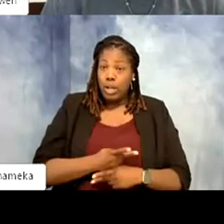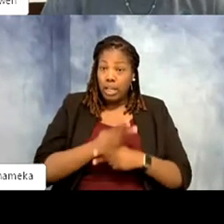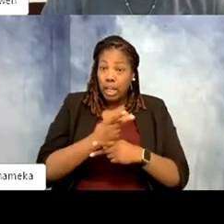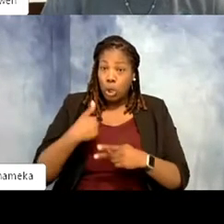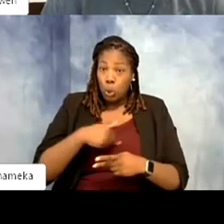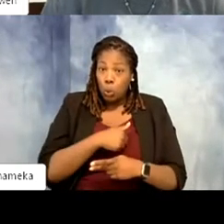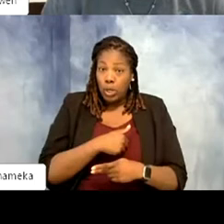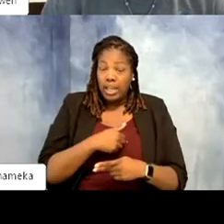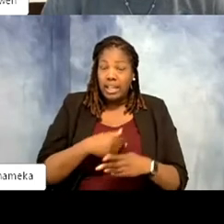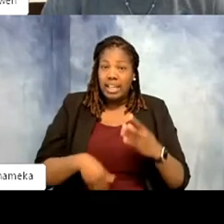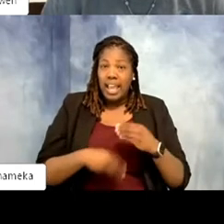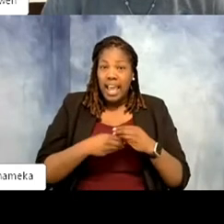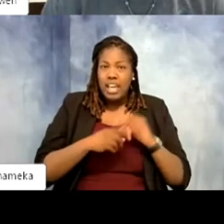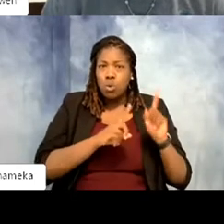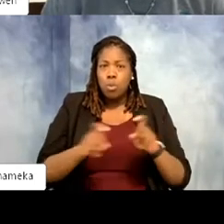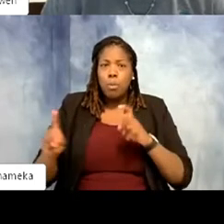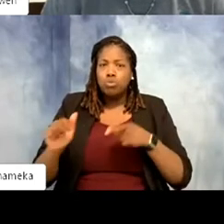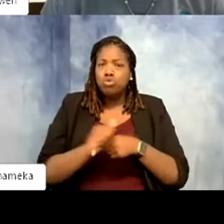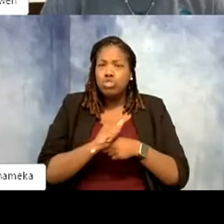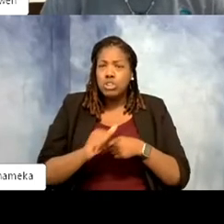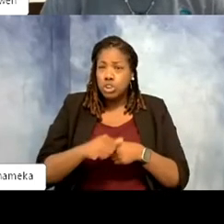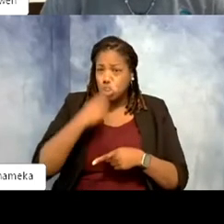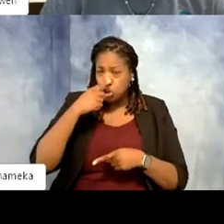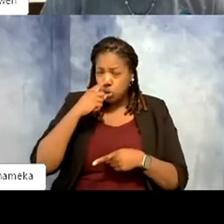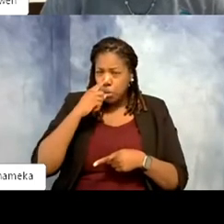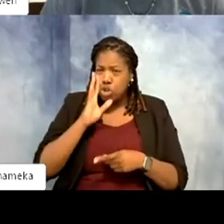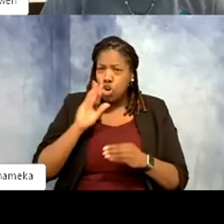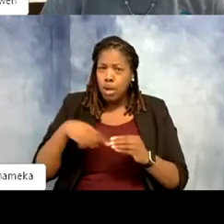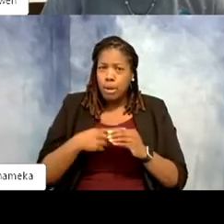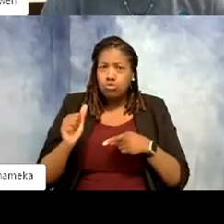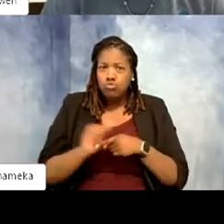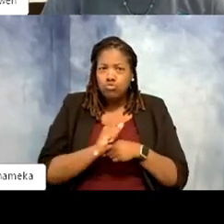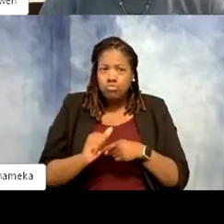poll was training. Can you talk to us a little bit about training? When I think of training, I think of